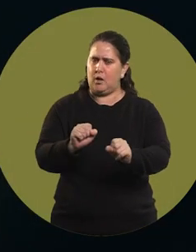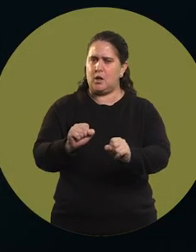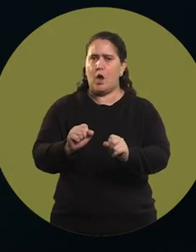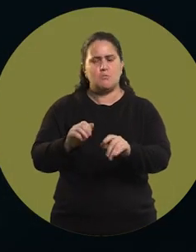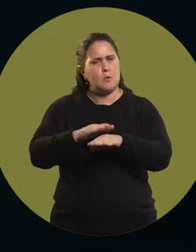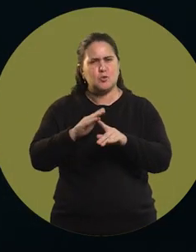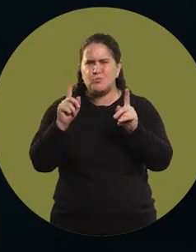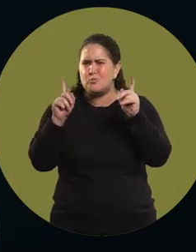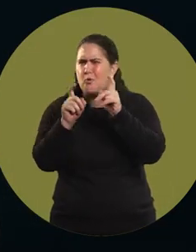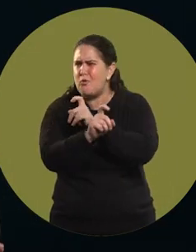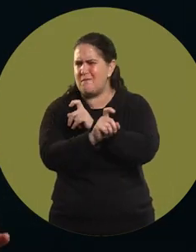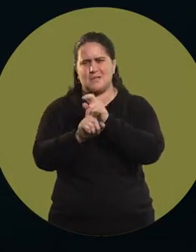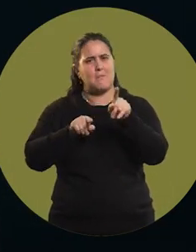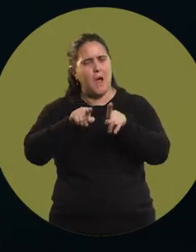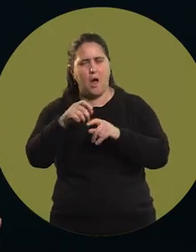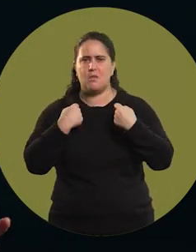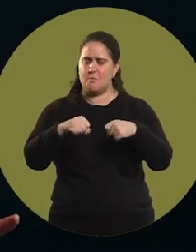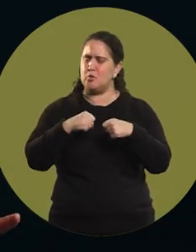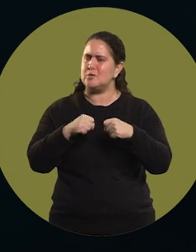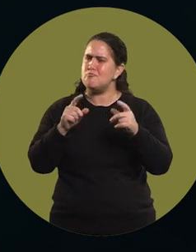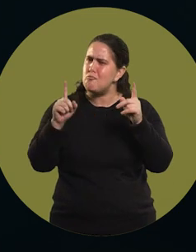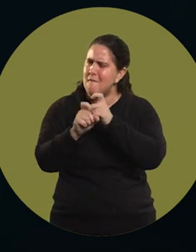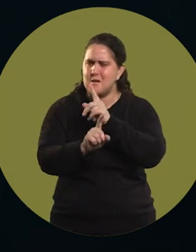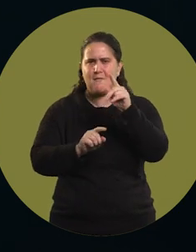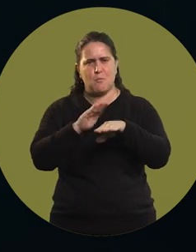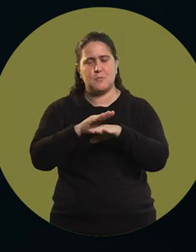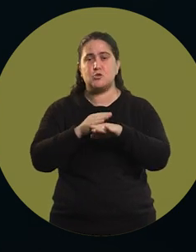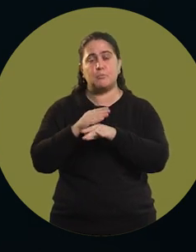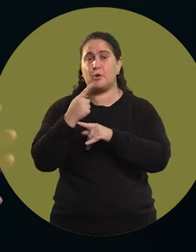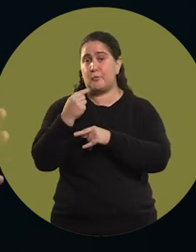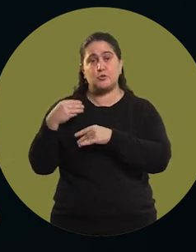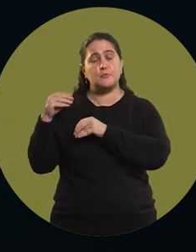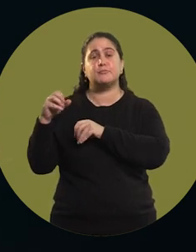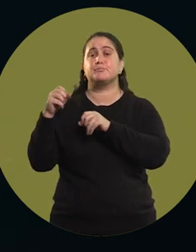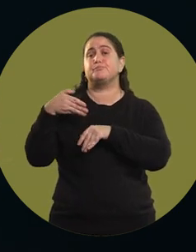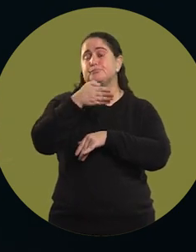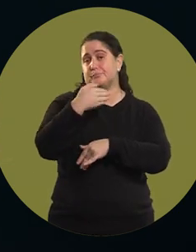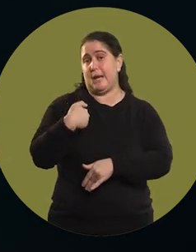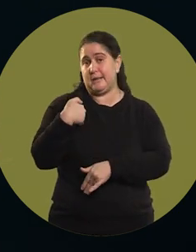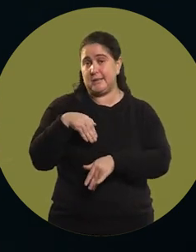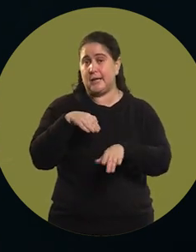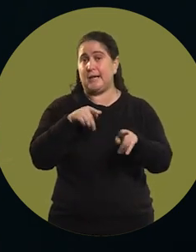very, very difficult moments in my sports career. So I went to Argentina to race.